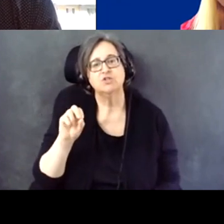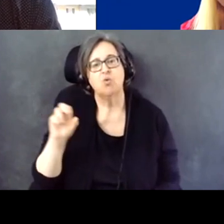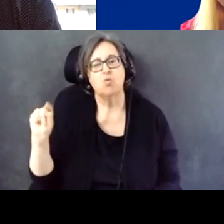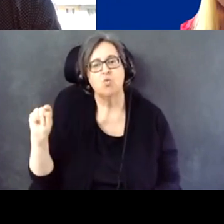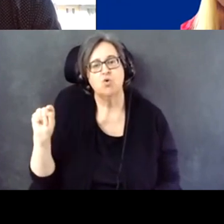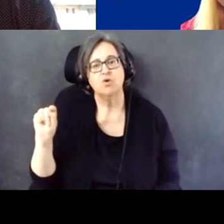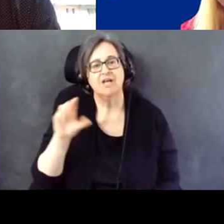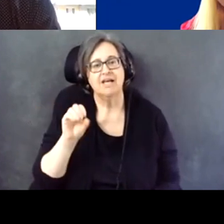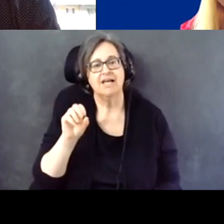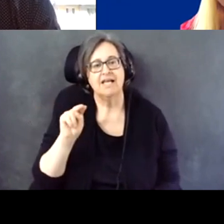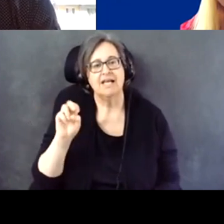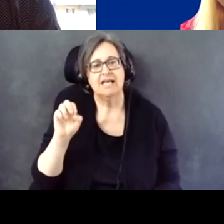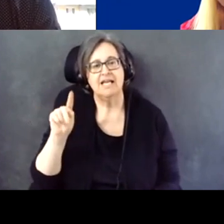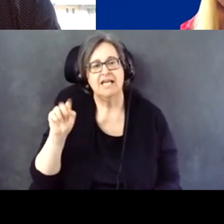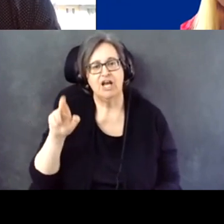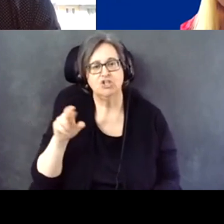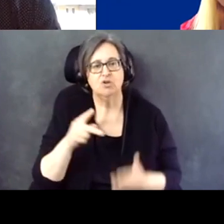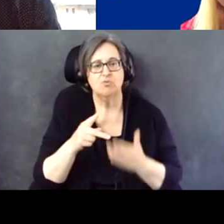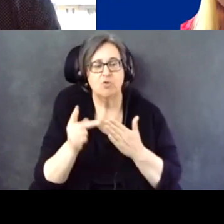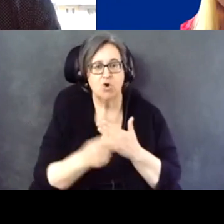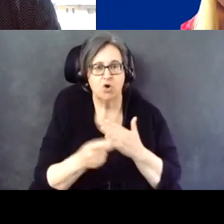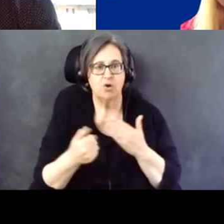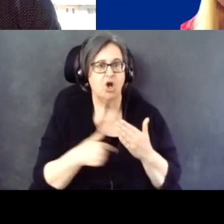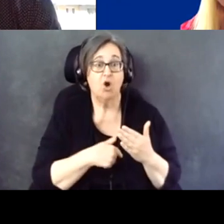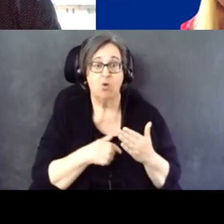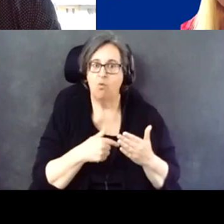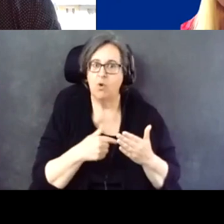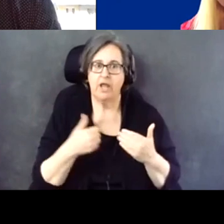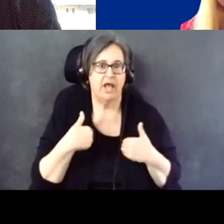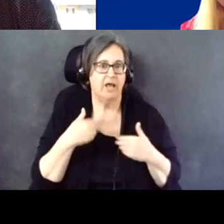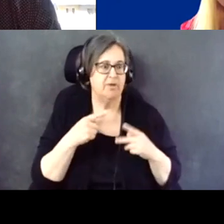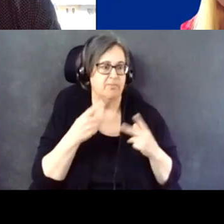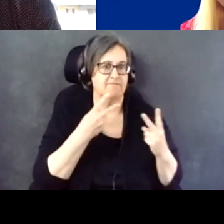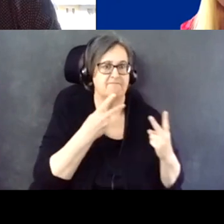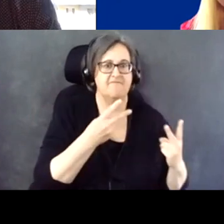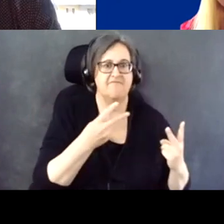And we had people going out into these rural communities. We did phone banks.